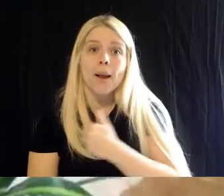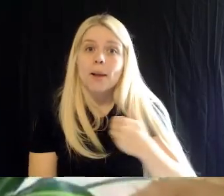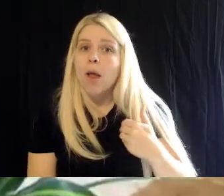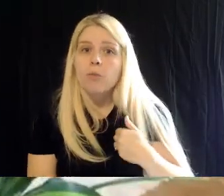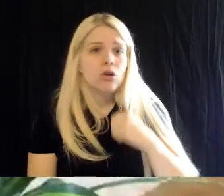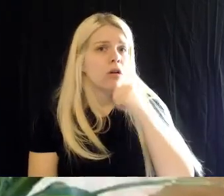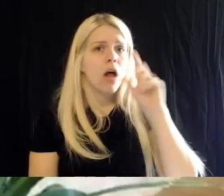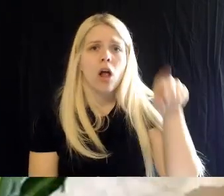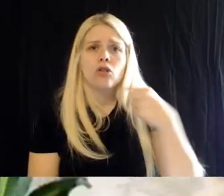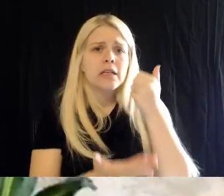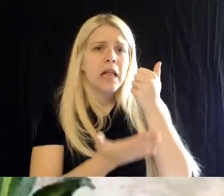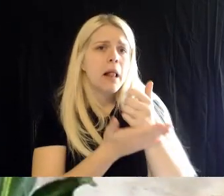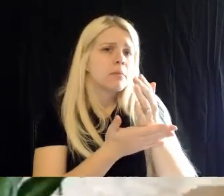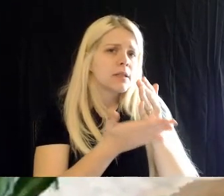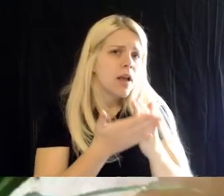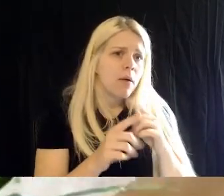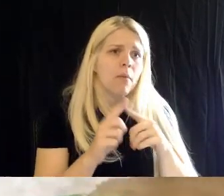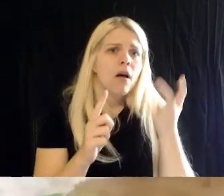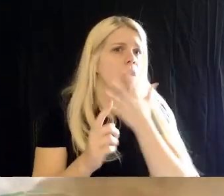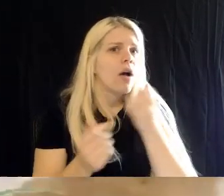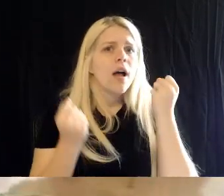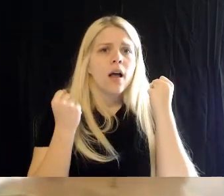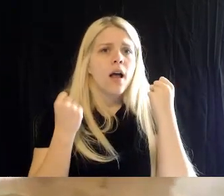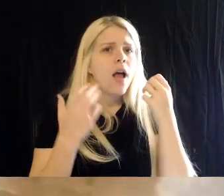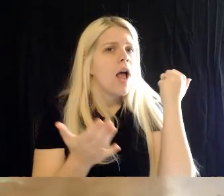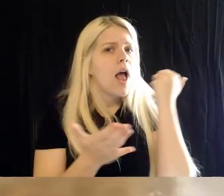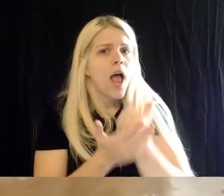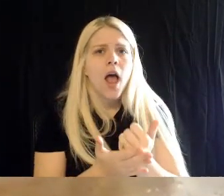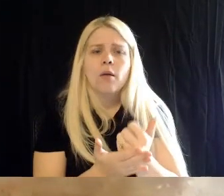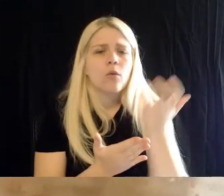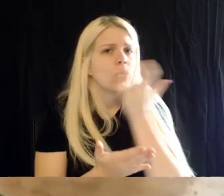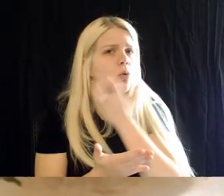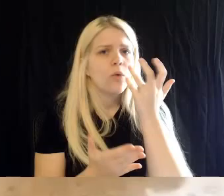of the best ways- if not the best way, that you can support Hogle Zoo while